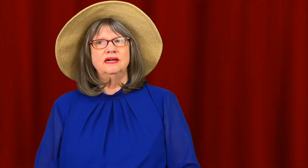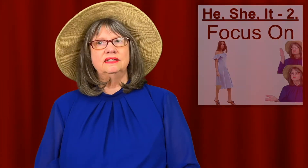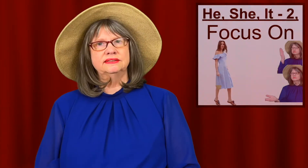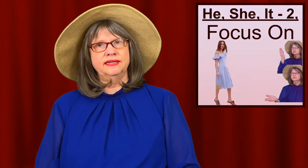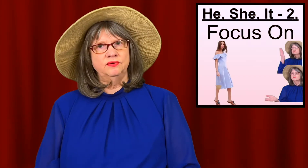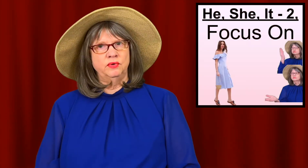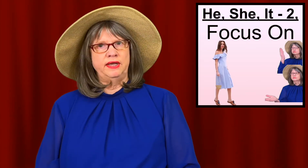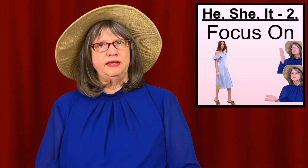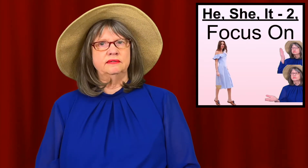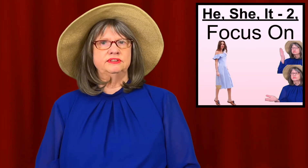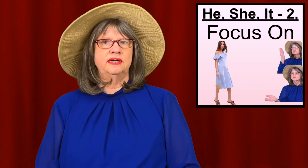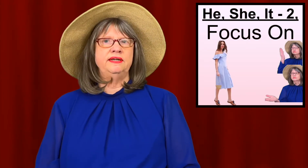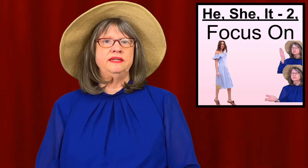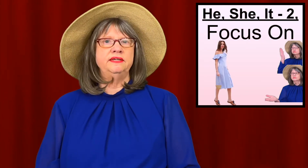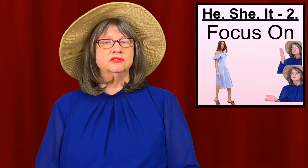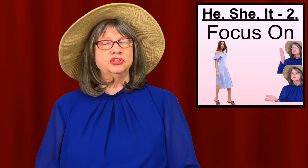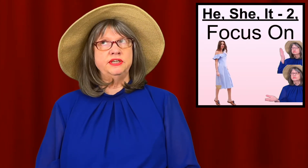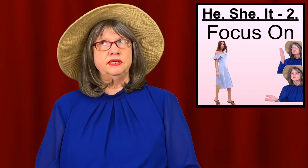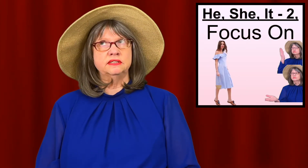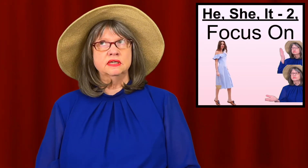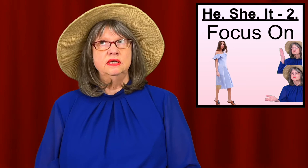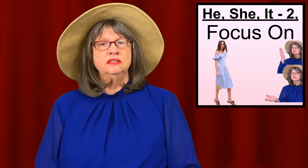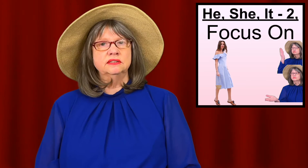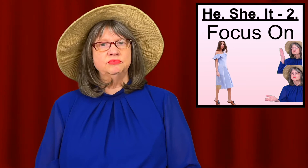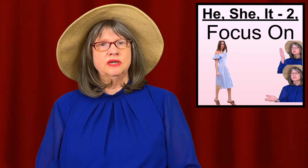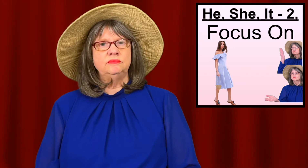A second way of signing HE or SHE is, sometimes